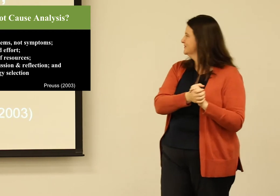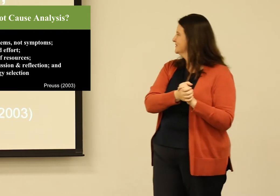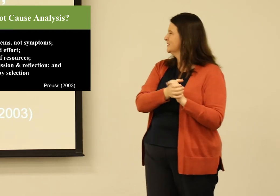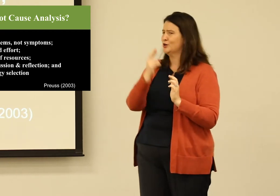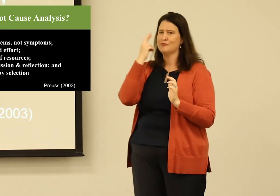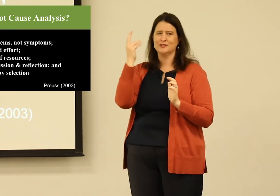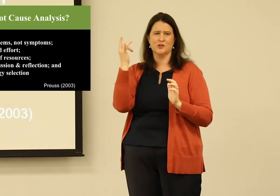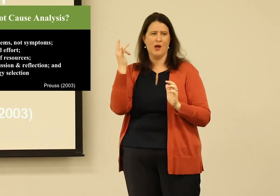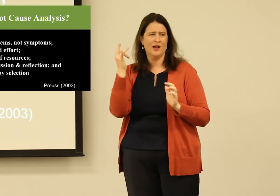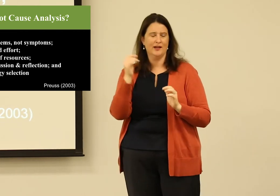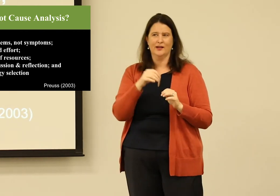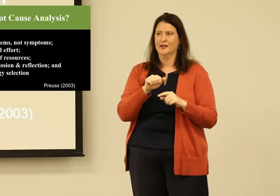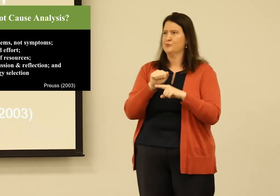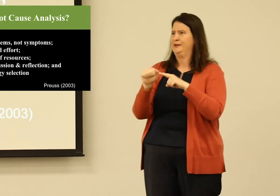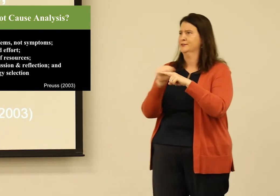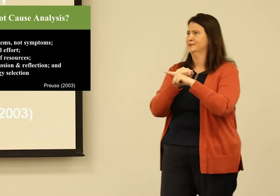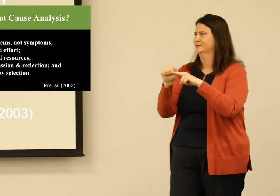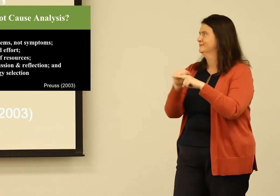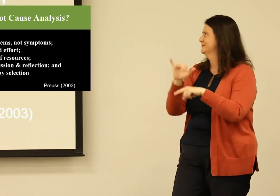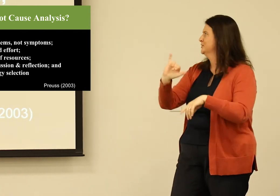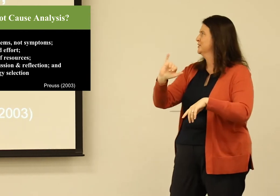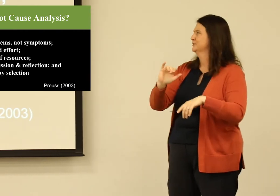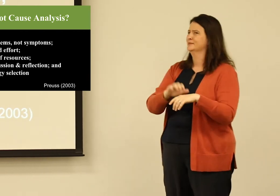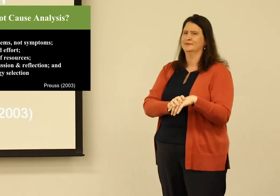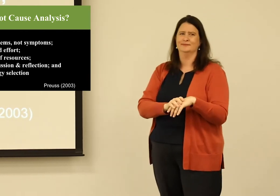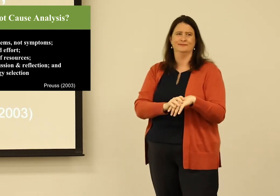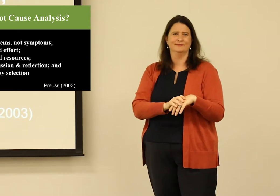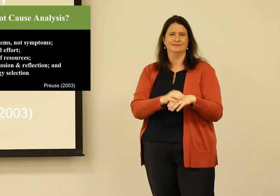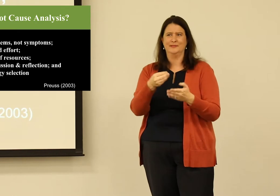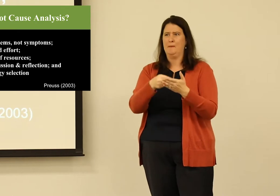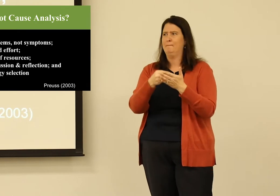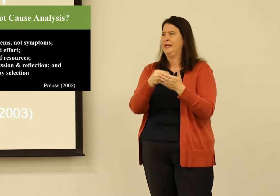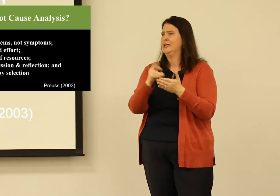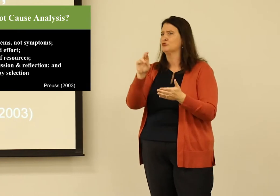Now, from the science perspective, why do you do a root cause analysis?